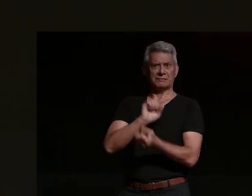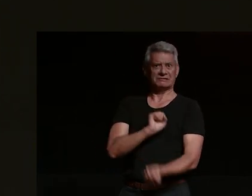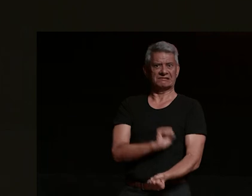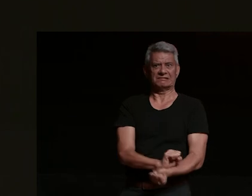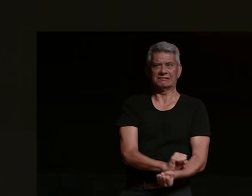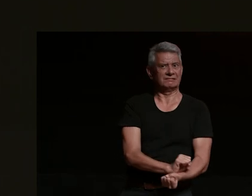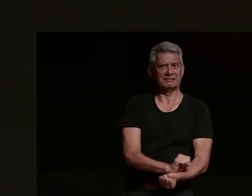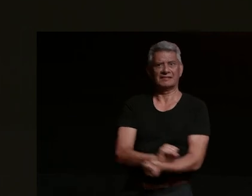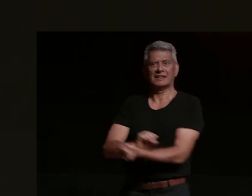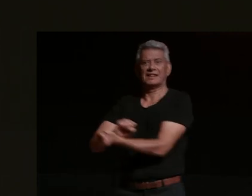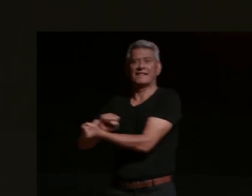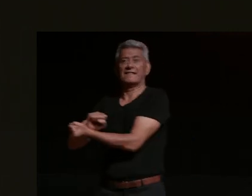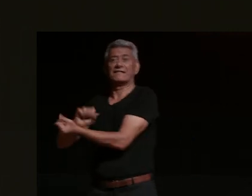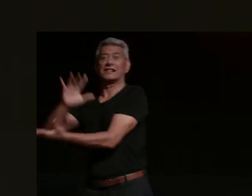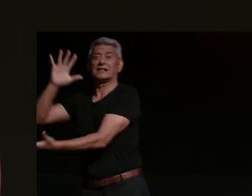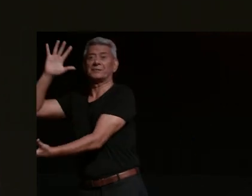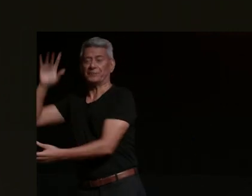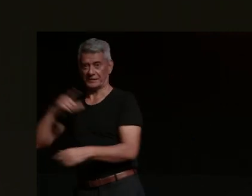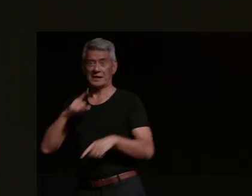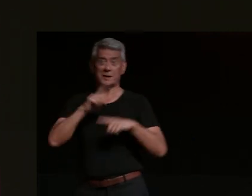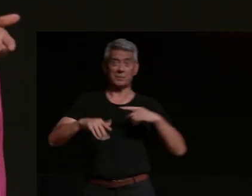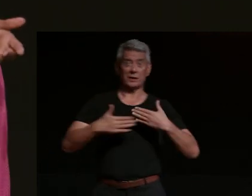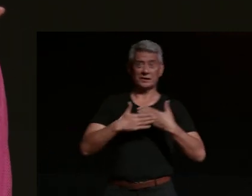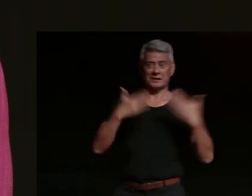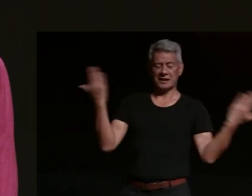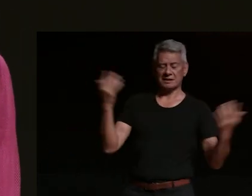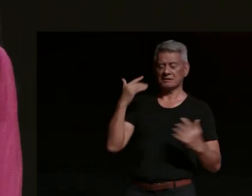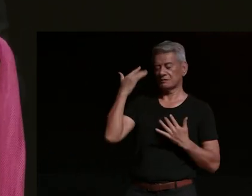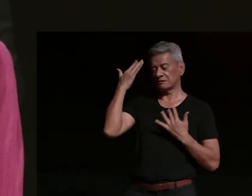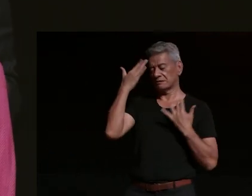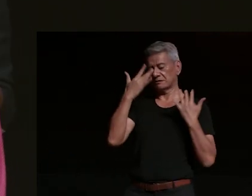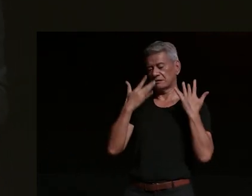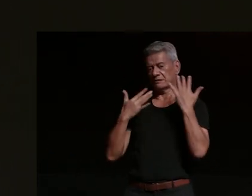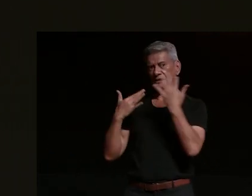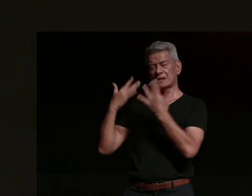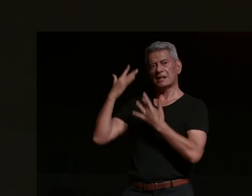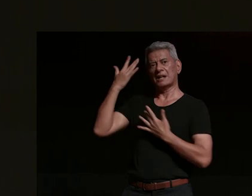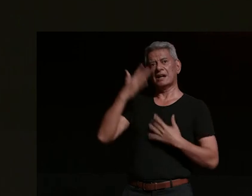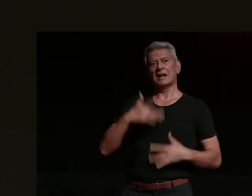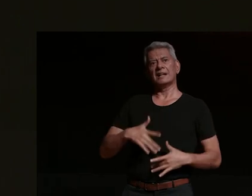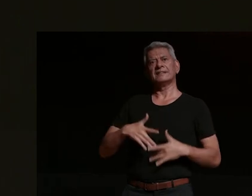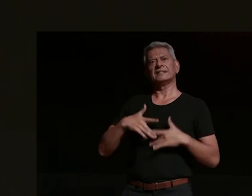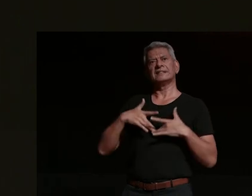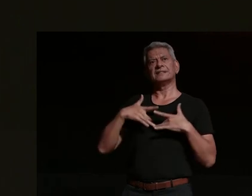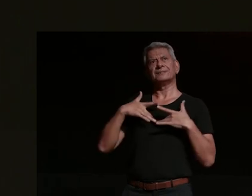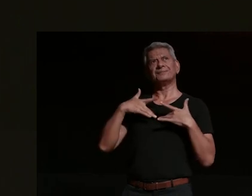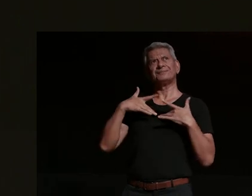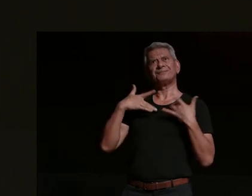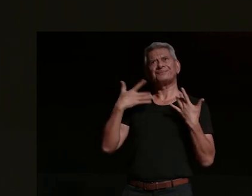most days i realize how mistakenly safe i feel within my chaos that i so consistently